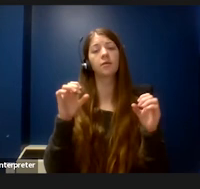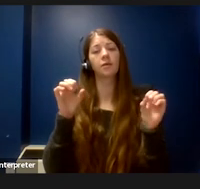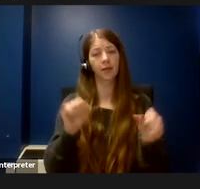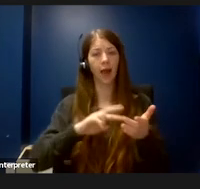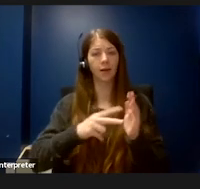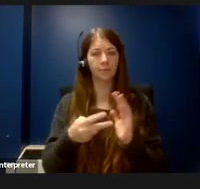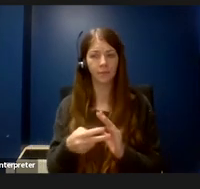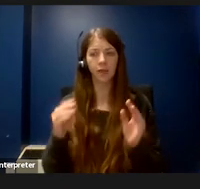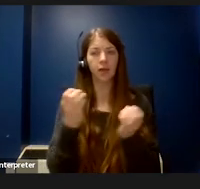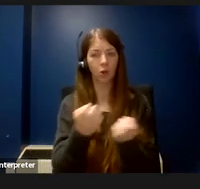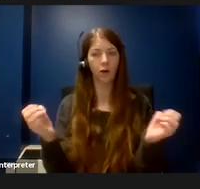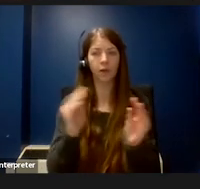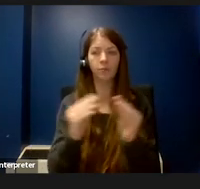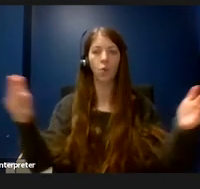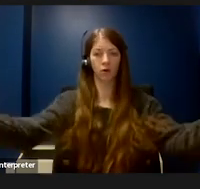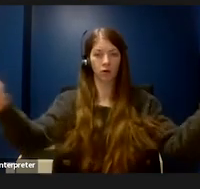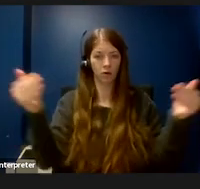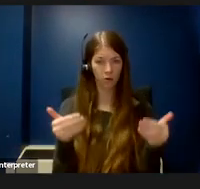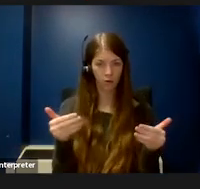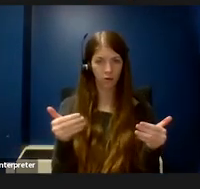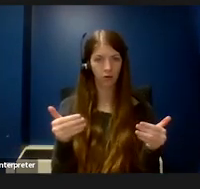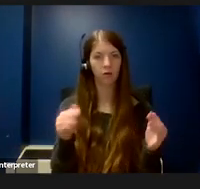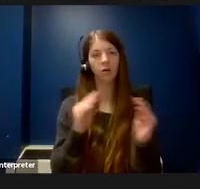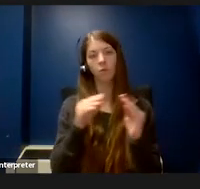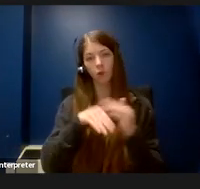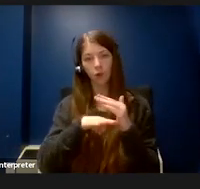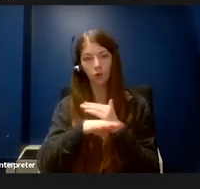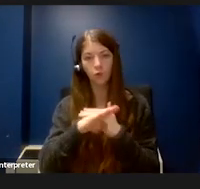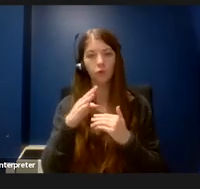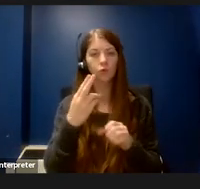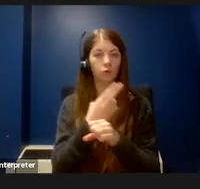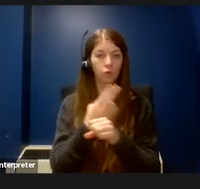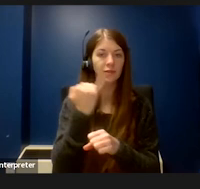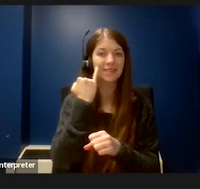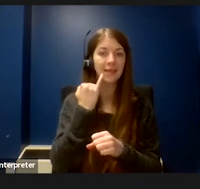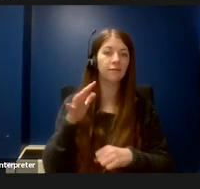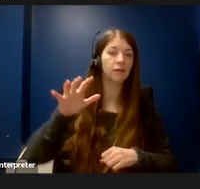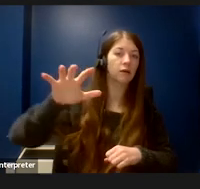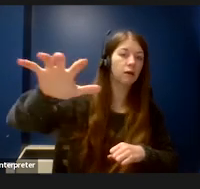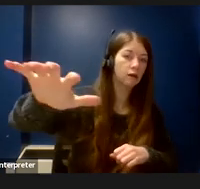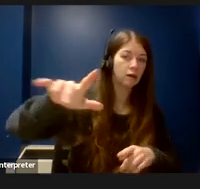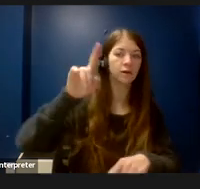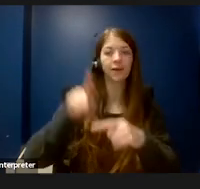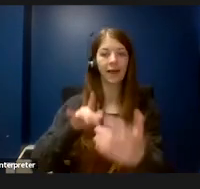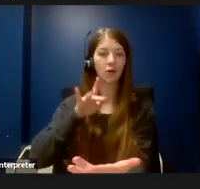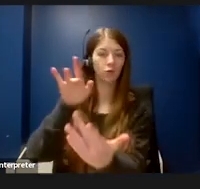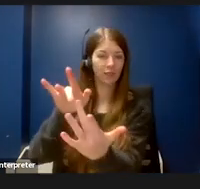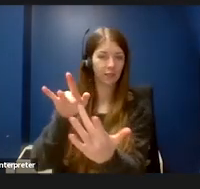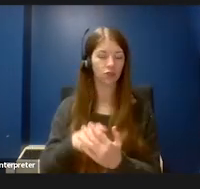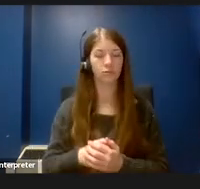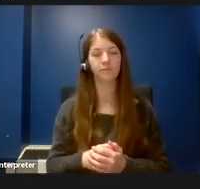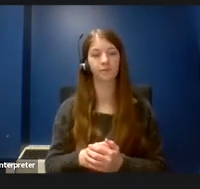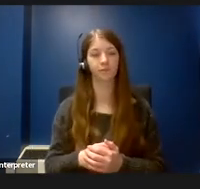and more usable if reach is a difficulty. Also a lab assistant or lab partner